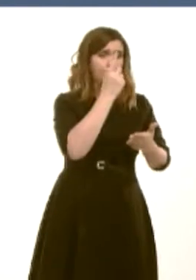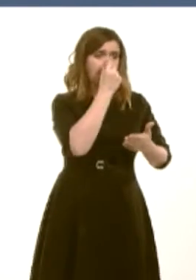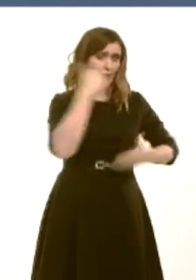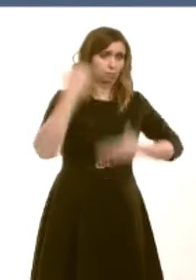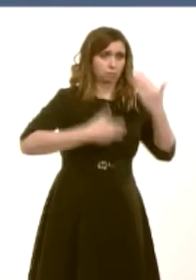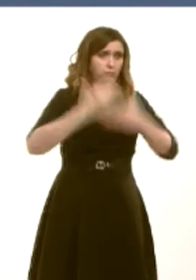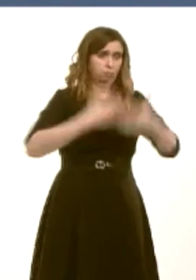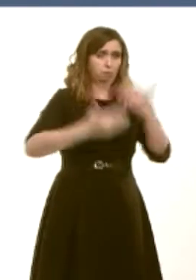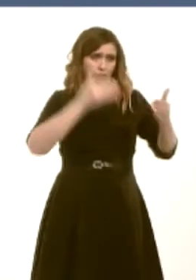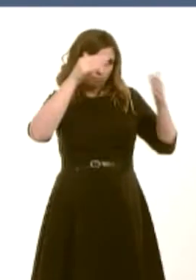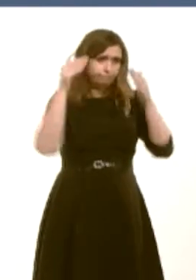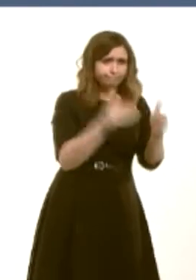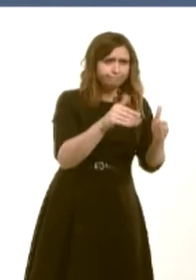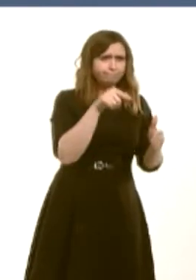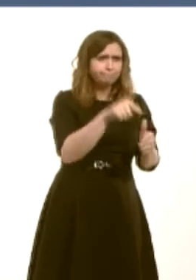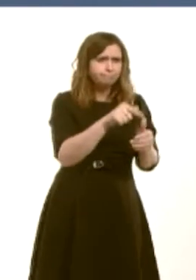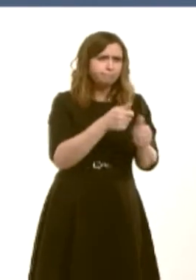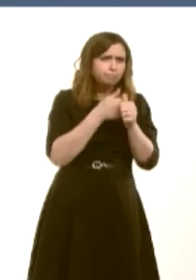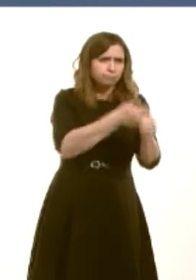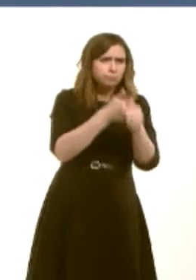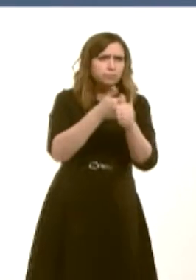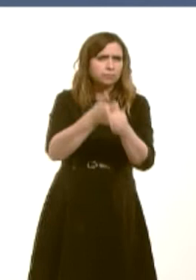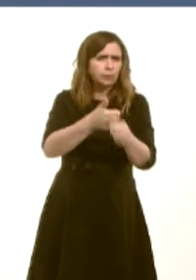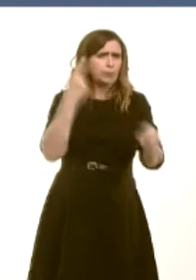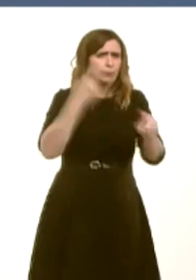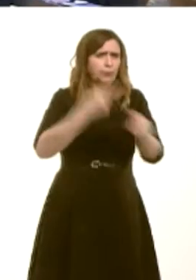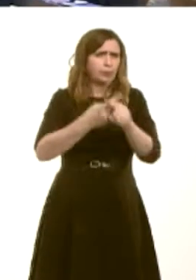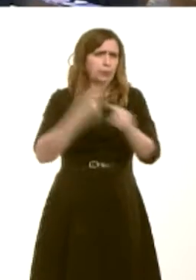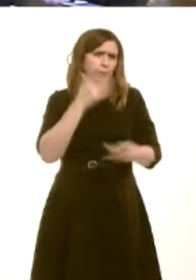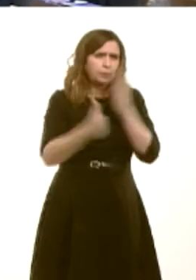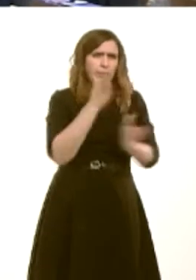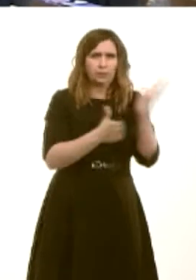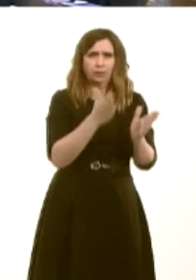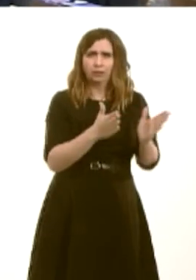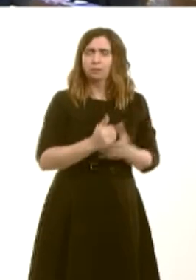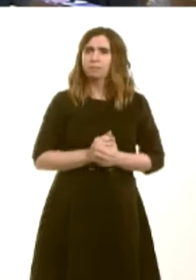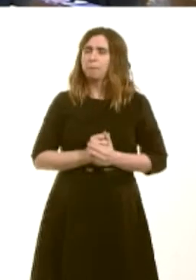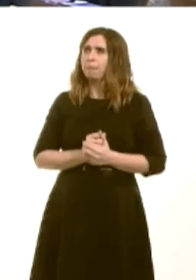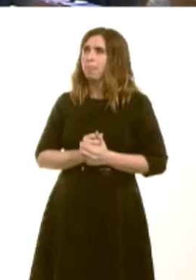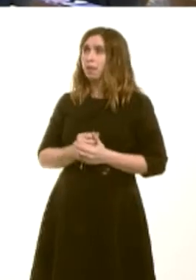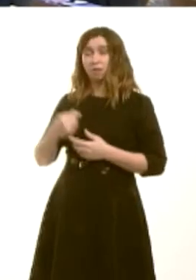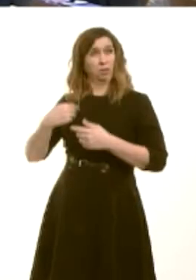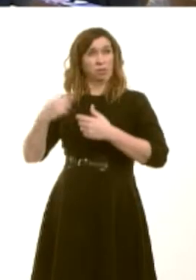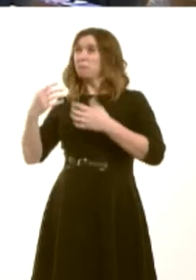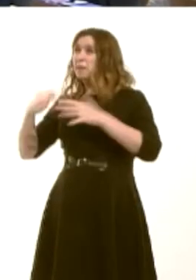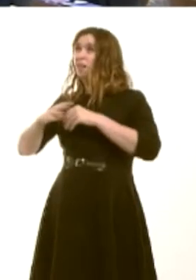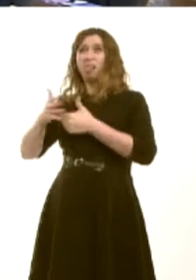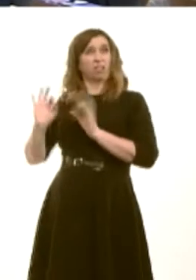on getting to those people who need it the most as quickly as possible? Carwyn Jones: Well, it's not correct to say that nothingís being done. There's a pilot